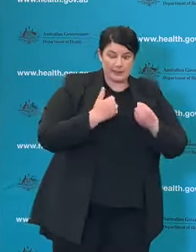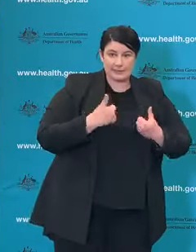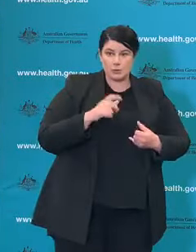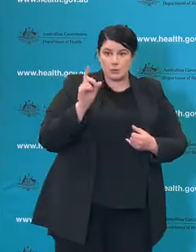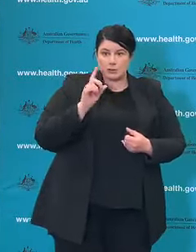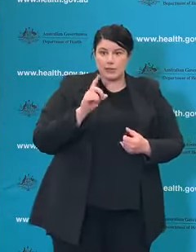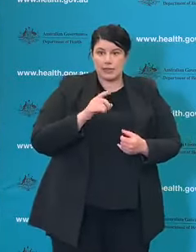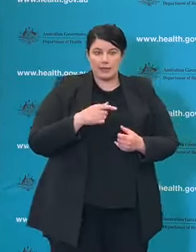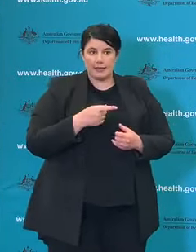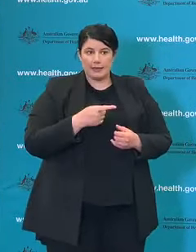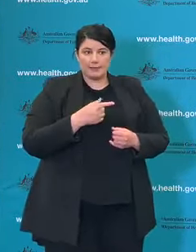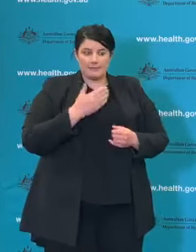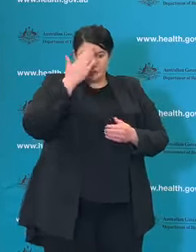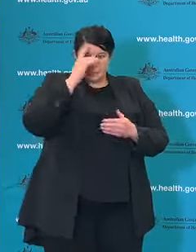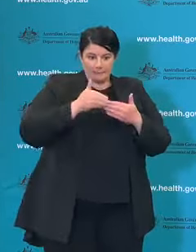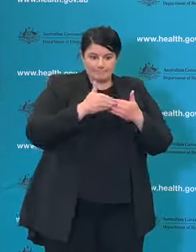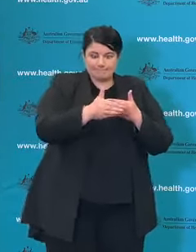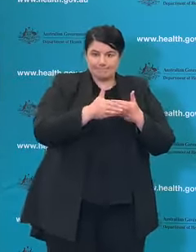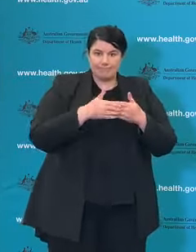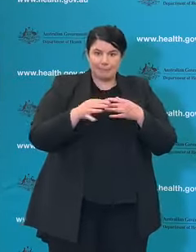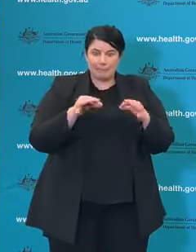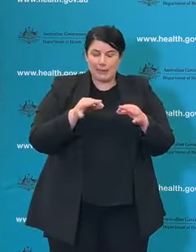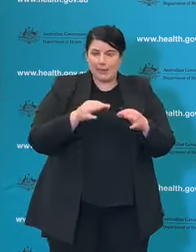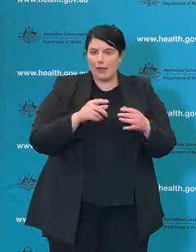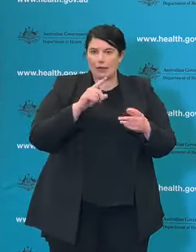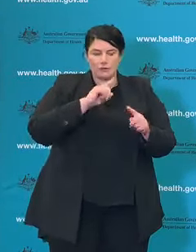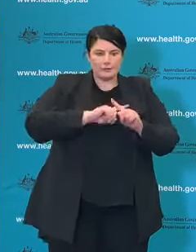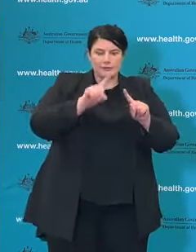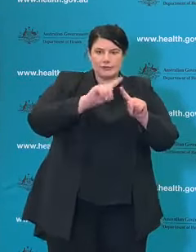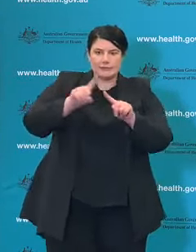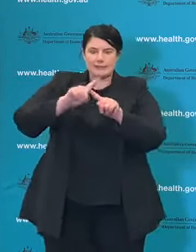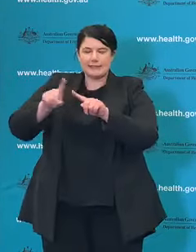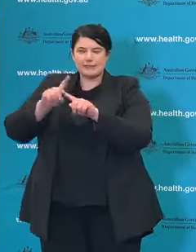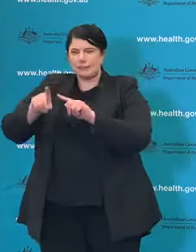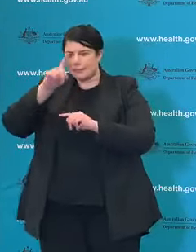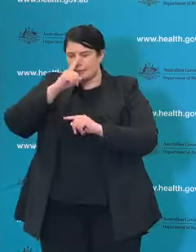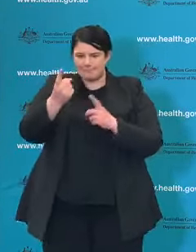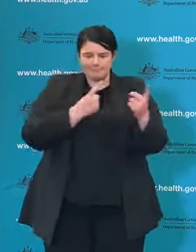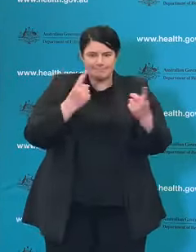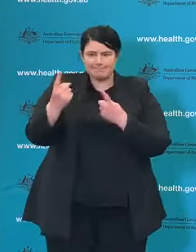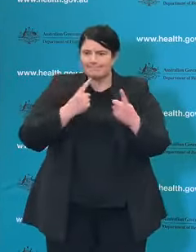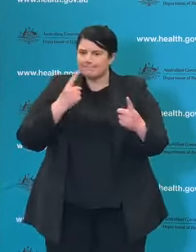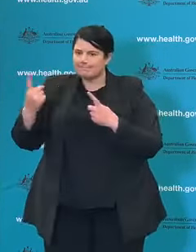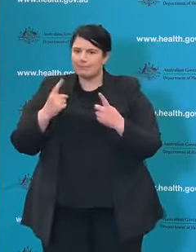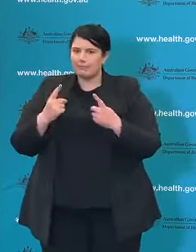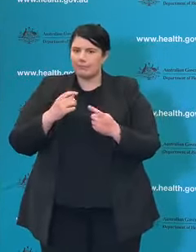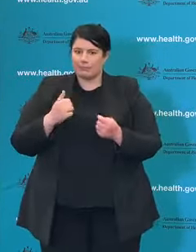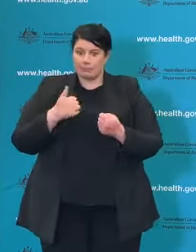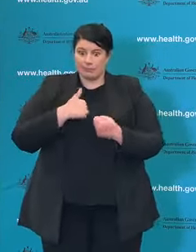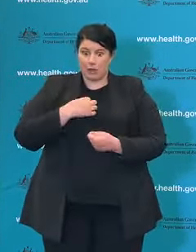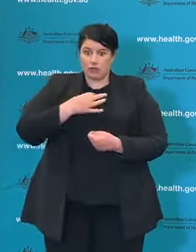what the day would hold or indeed of what personal risk I was